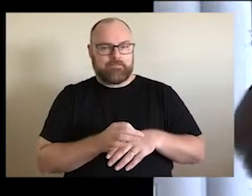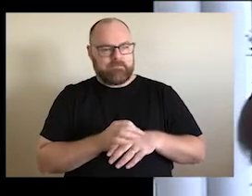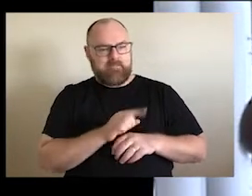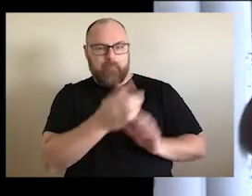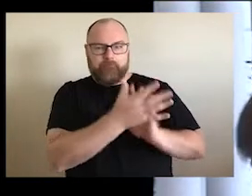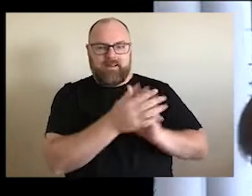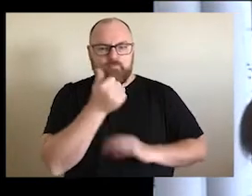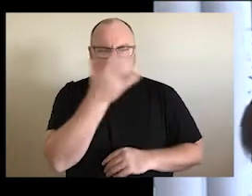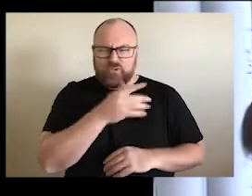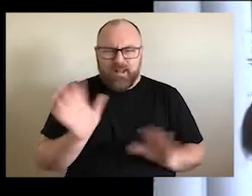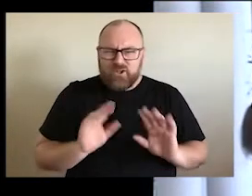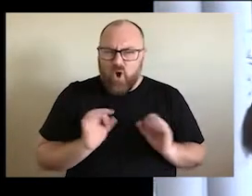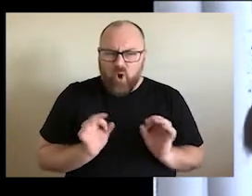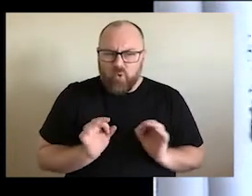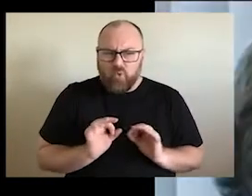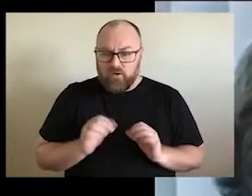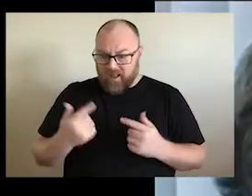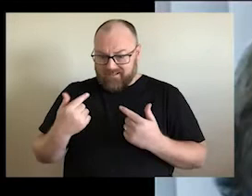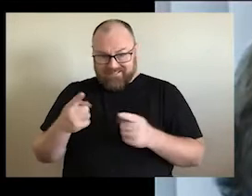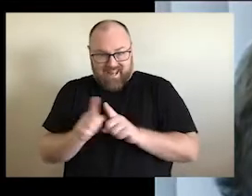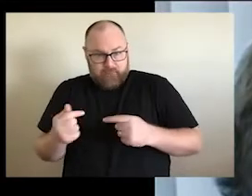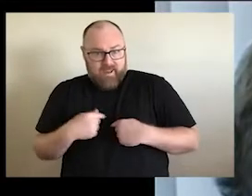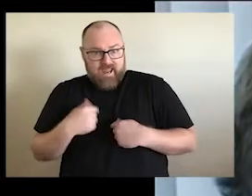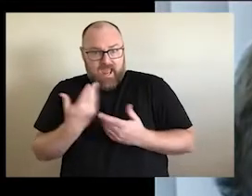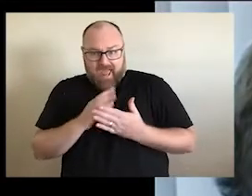them being Aboriginal, but it does not mean what defines me being Irish